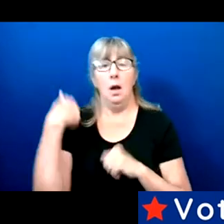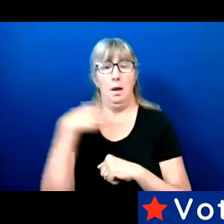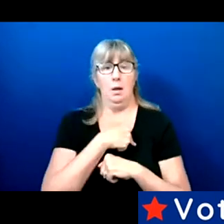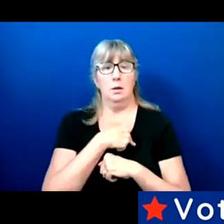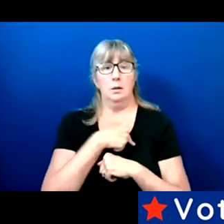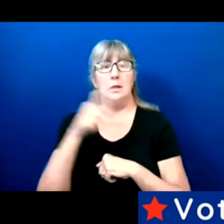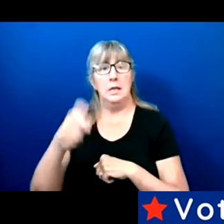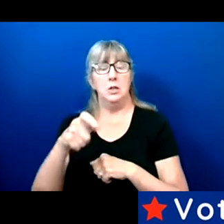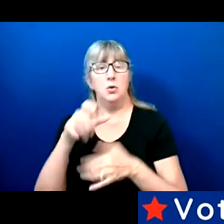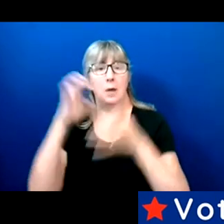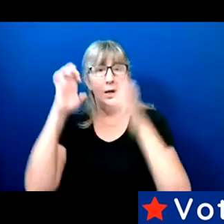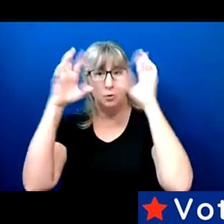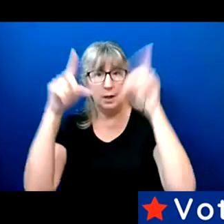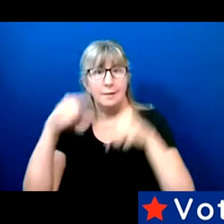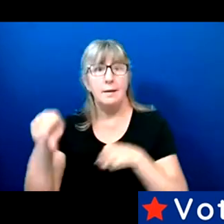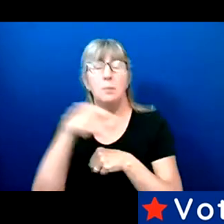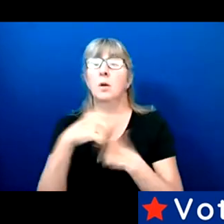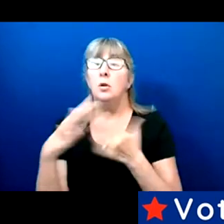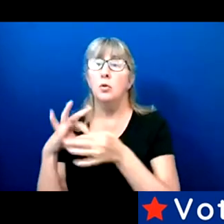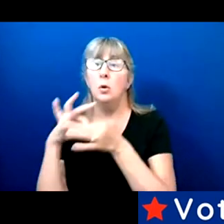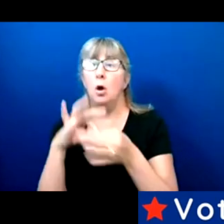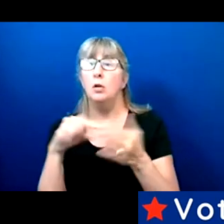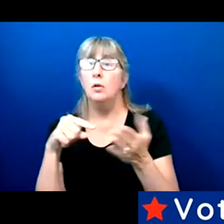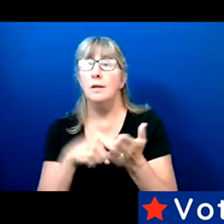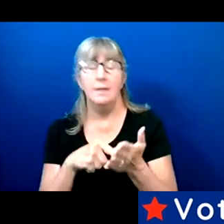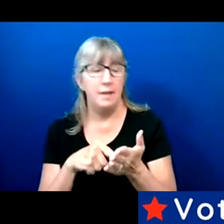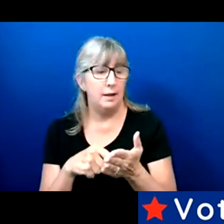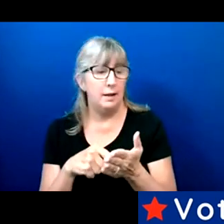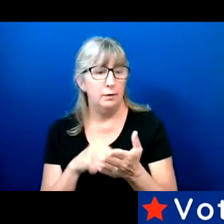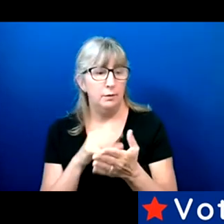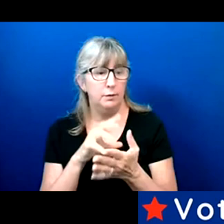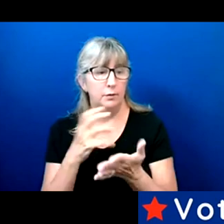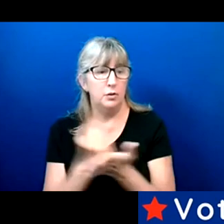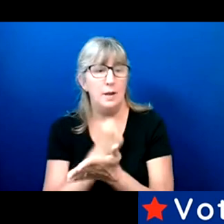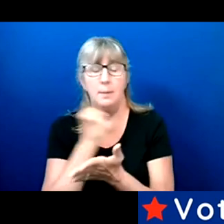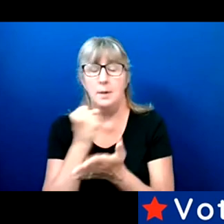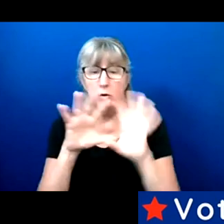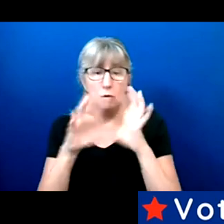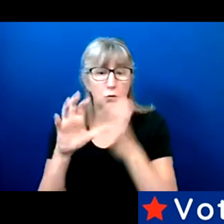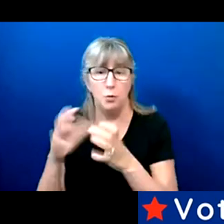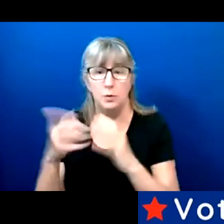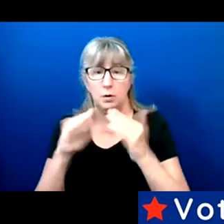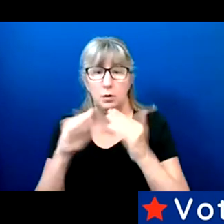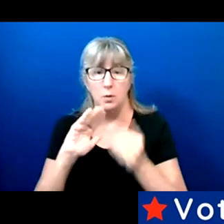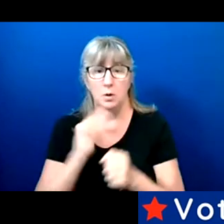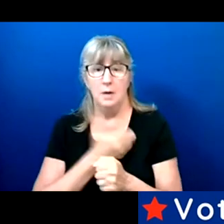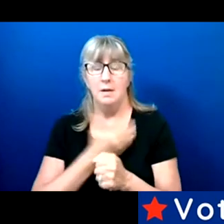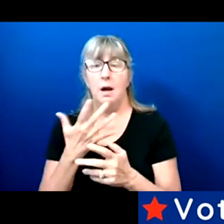And so along the lines of like tapping into the groups that are in our communities, you